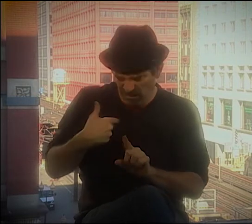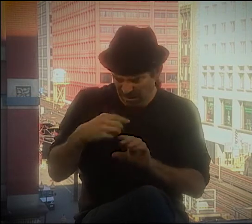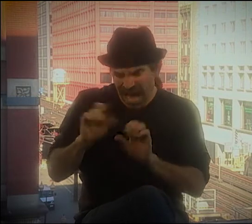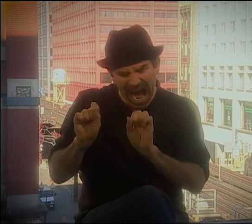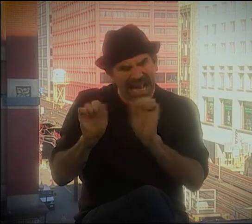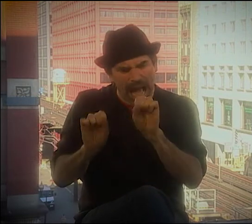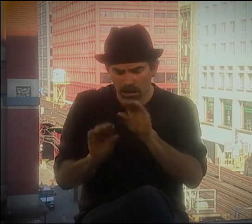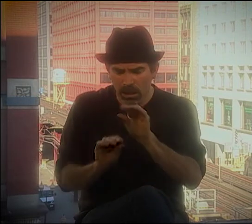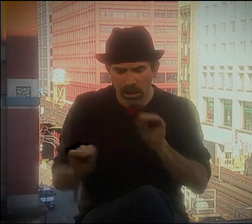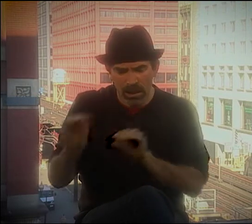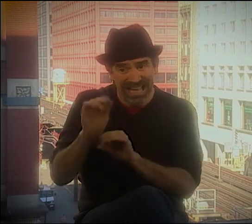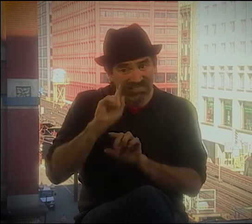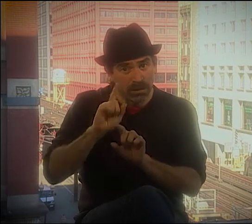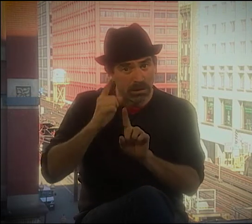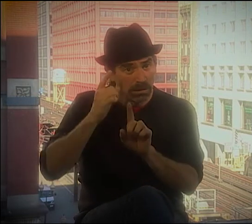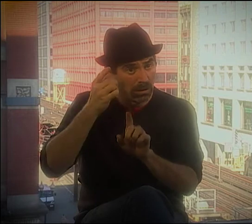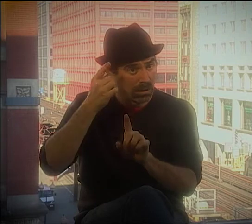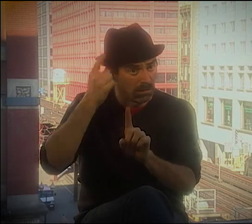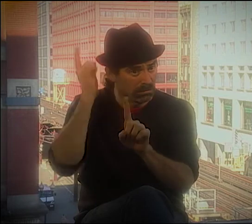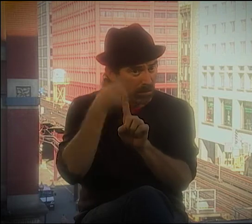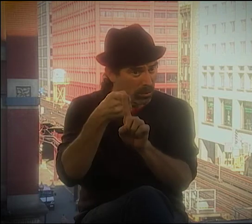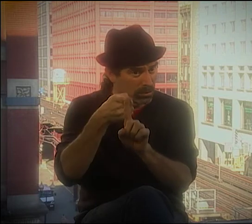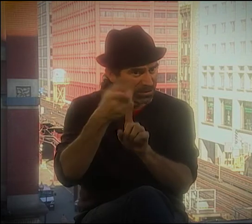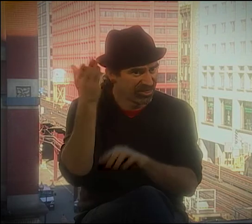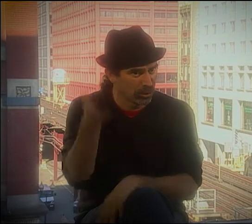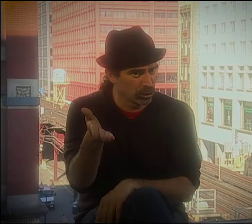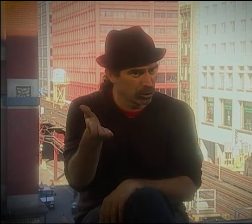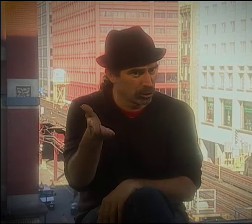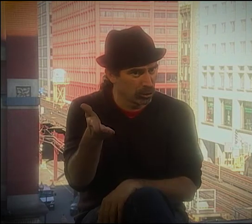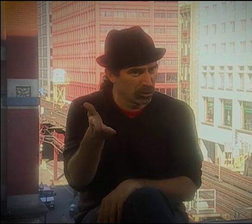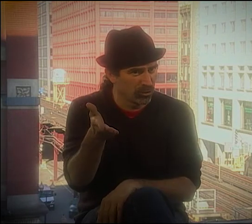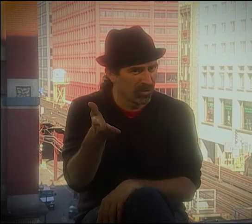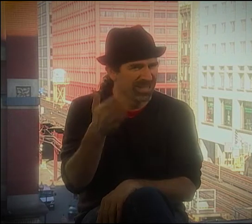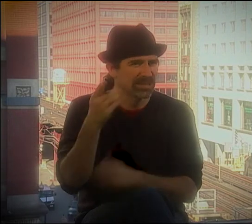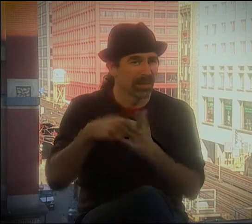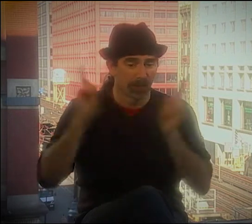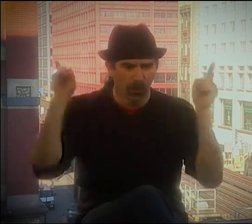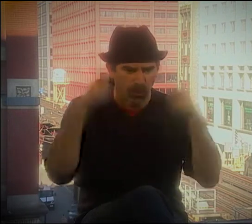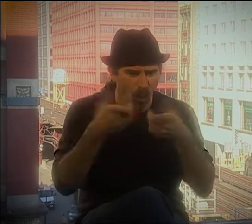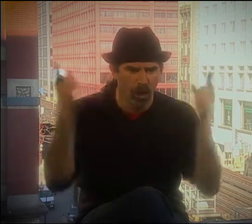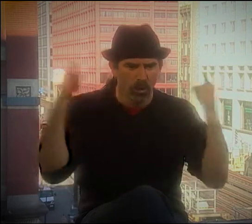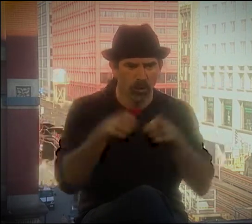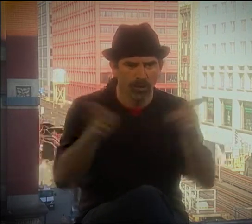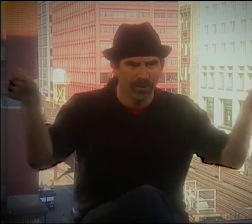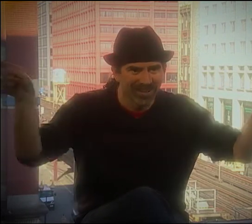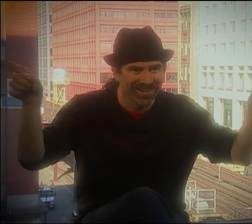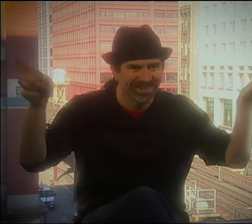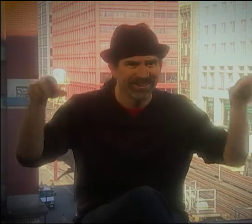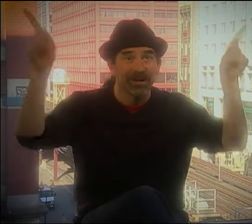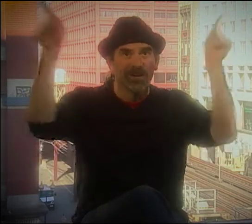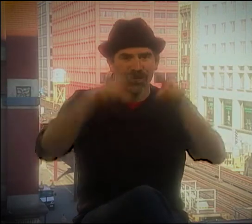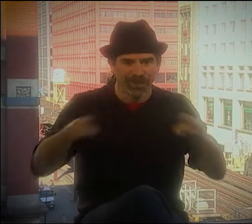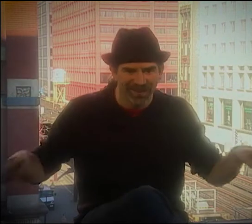IT WASN'T STARTING OUT FROM SIGN LANGUAGE. IT DIDN'T STRAY VERY FAR FROM ENGLISH.